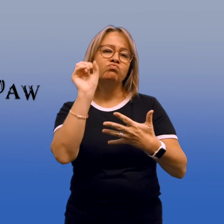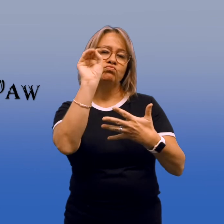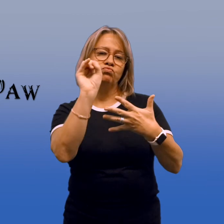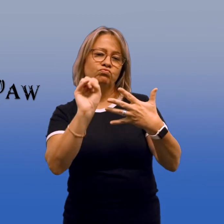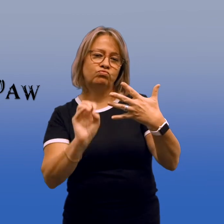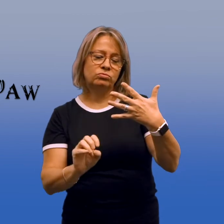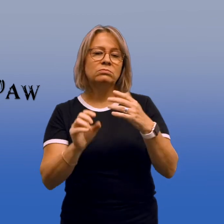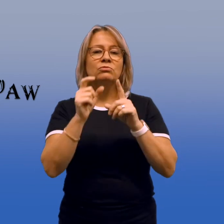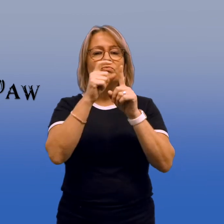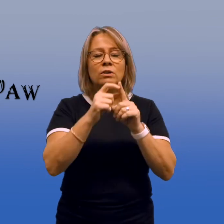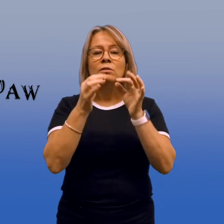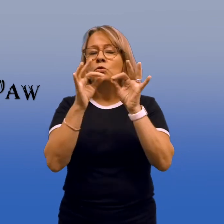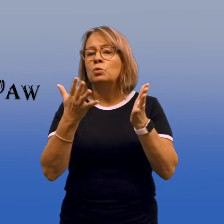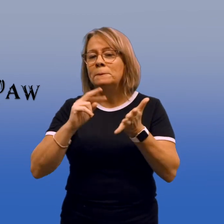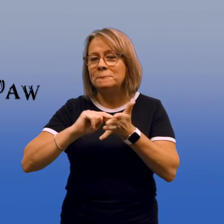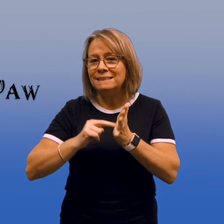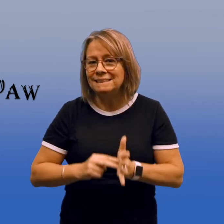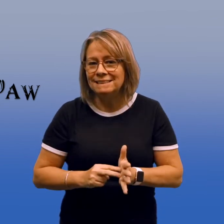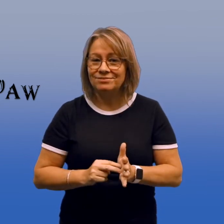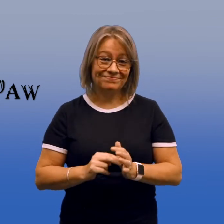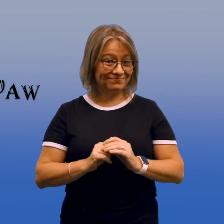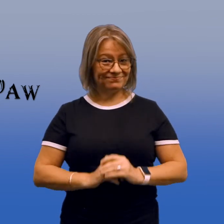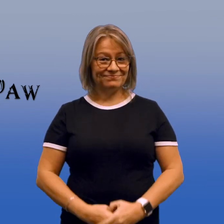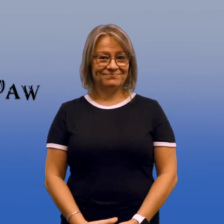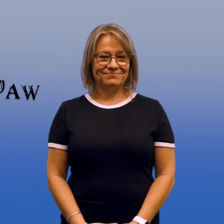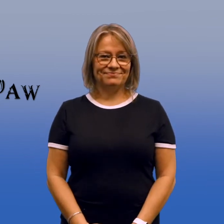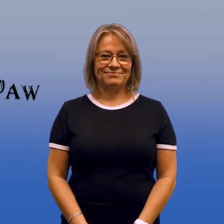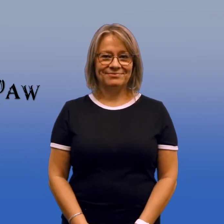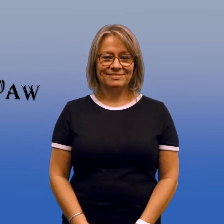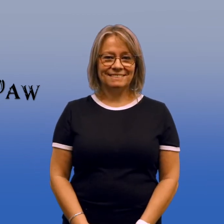So we will go through a list of terms and their definitions.